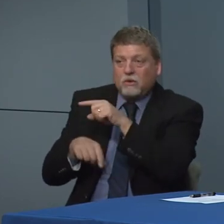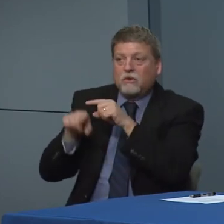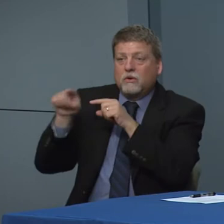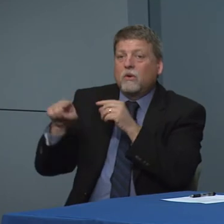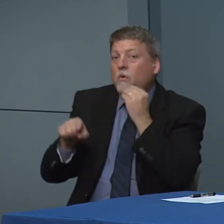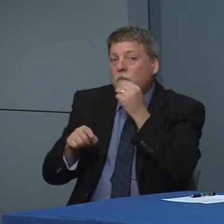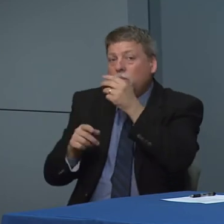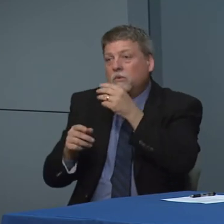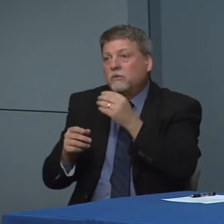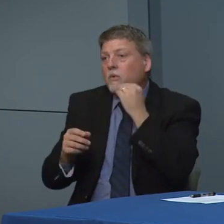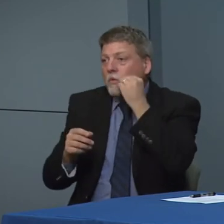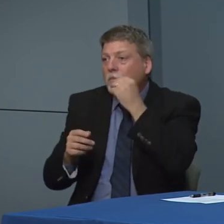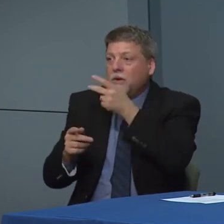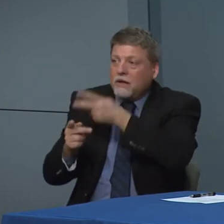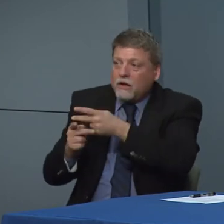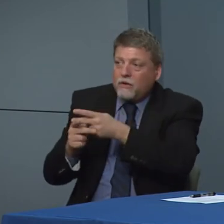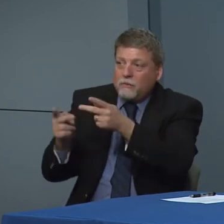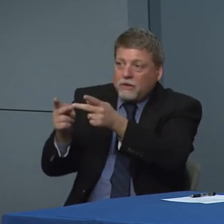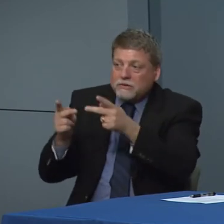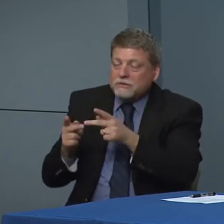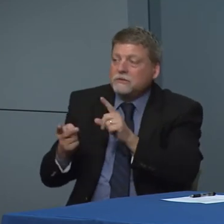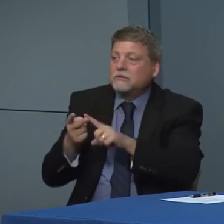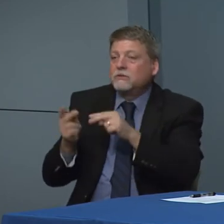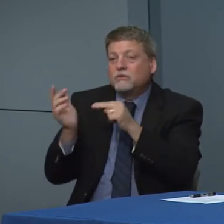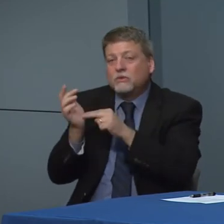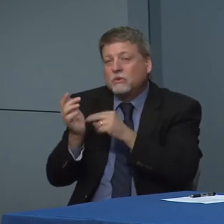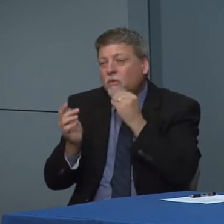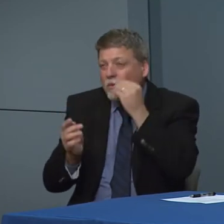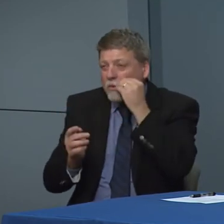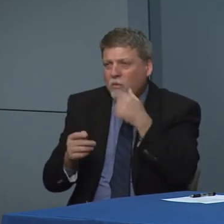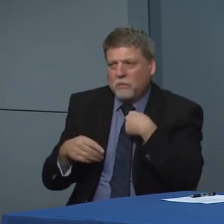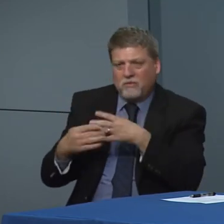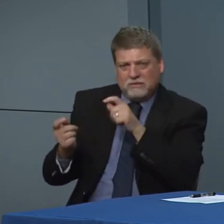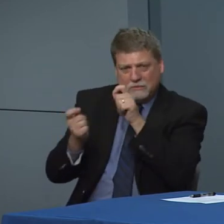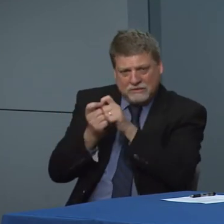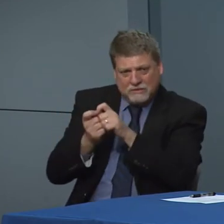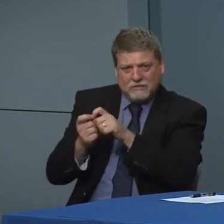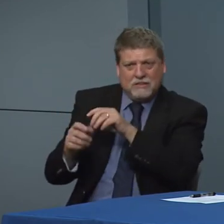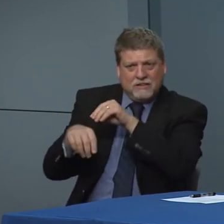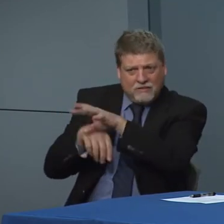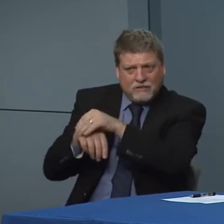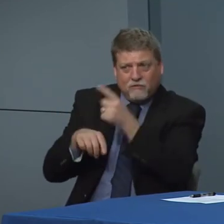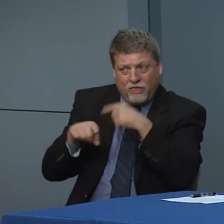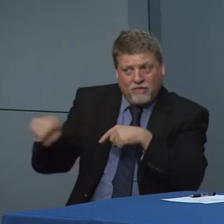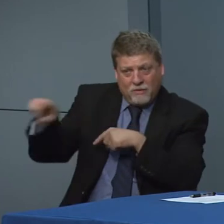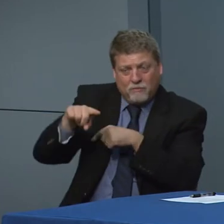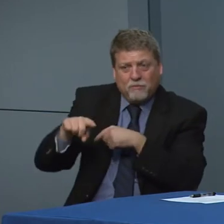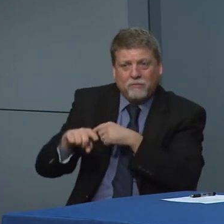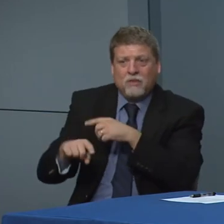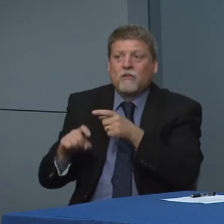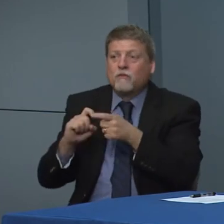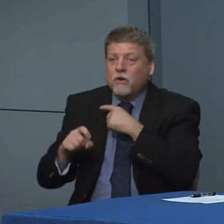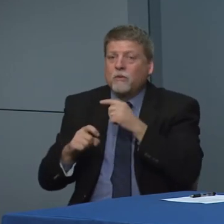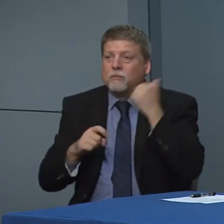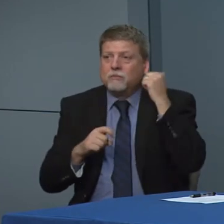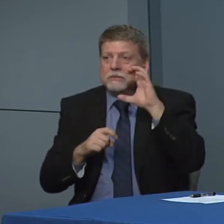Medicare come up with guidance when squaring that up so that is an area that we do know that population is at high risk and